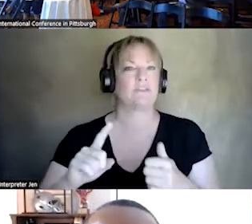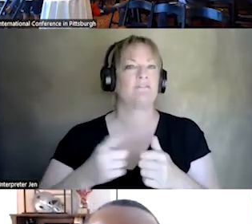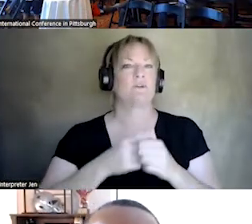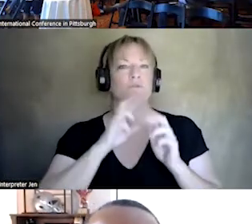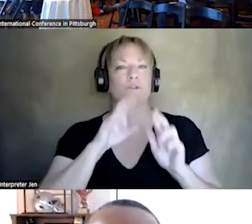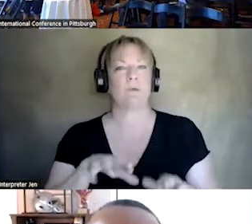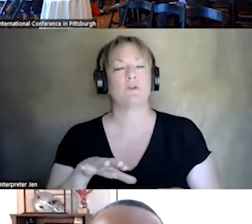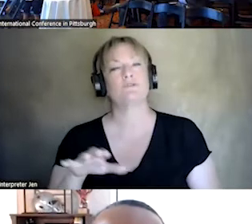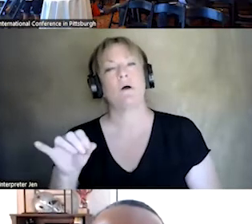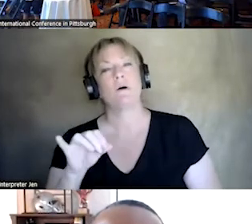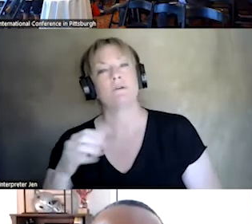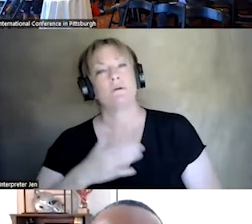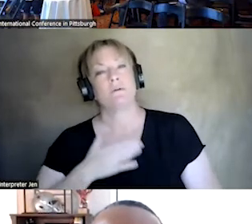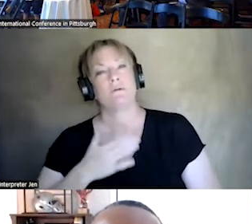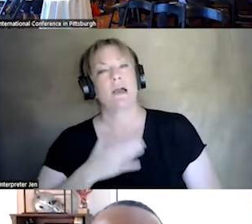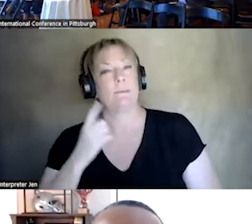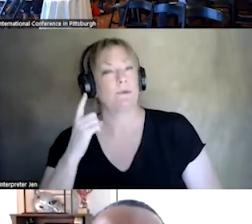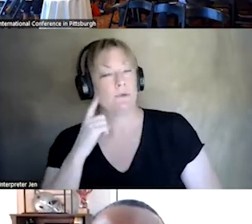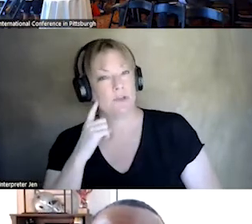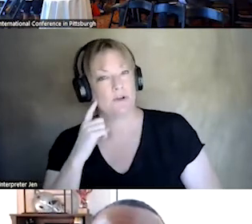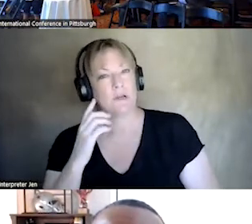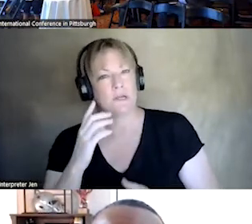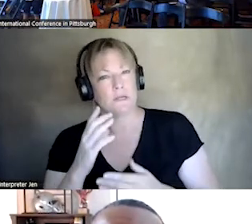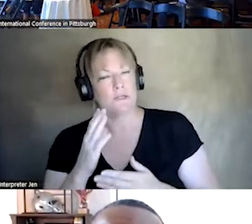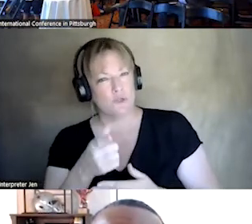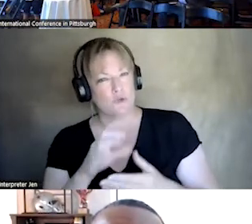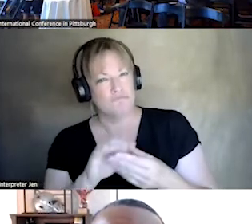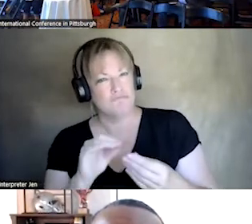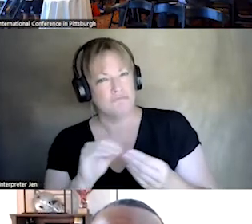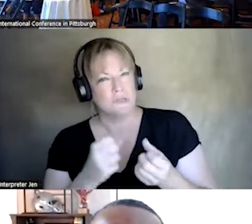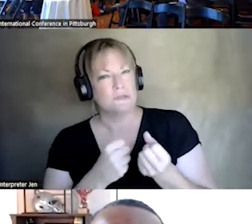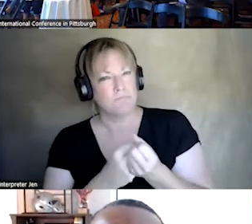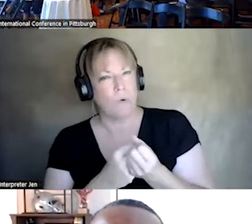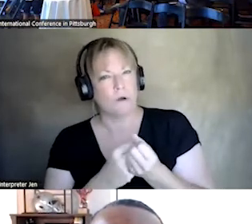REALLY PLEASED TO HEAR SOME OF WHAT YOU SHARED ABOUT SOME SUPPORTS AROUND MENTAL HEALTH. ONE OF